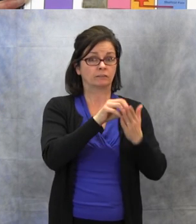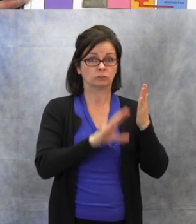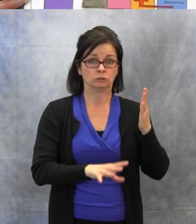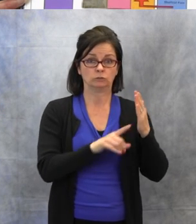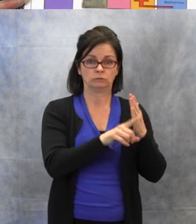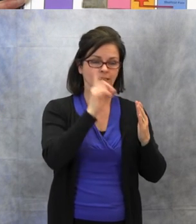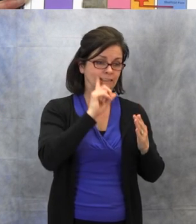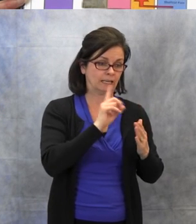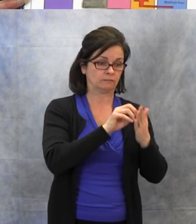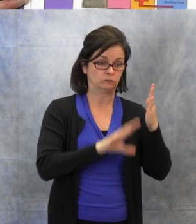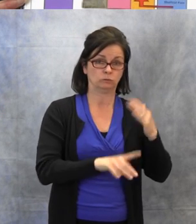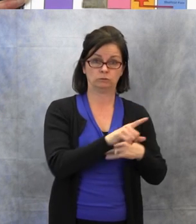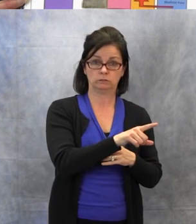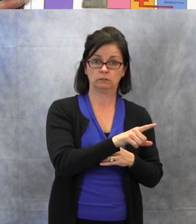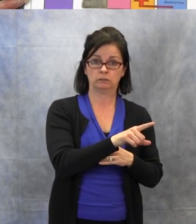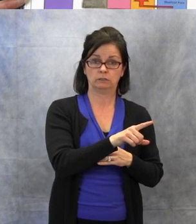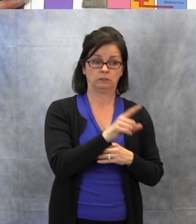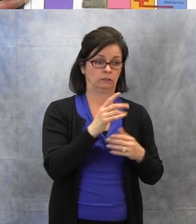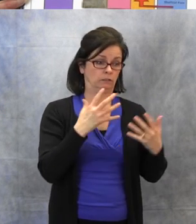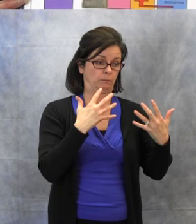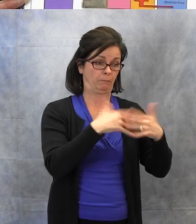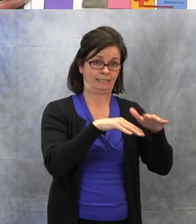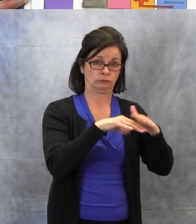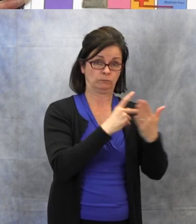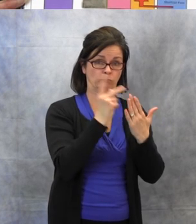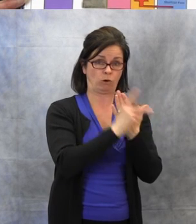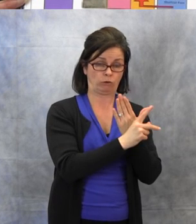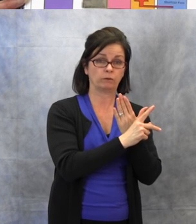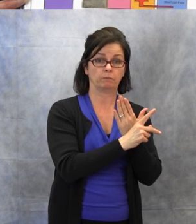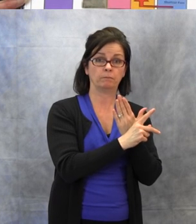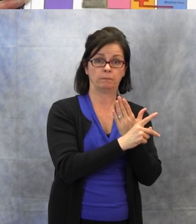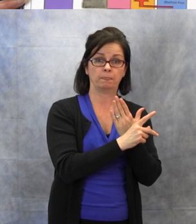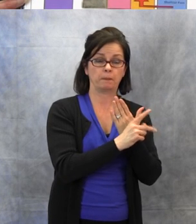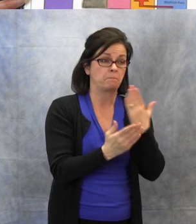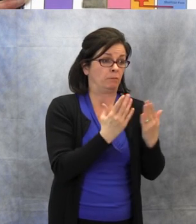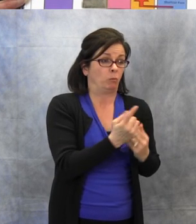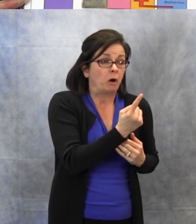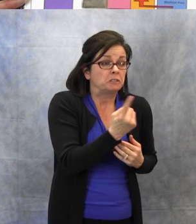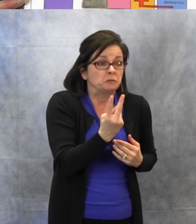or two in your class, with Harry Potter, and how